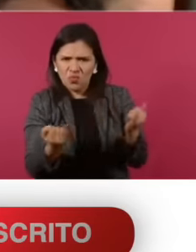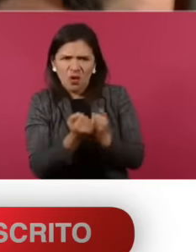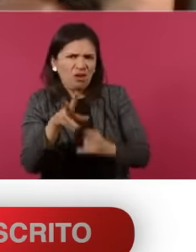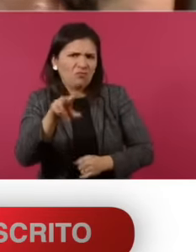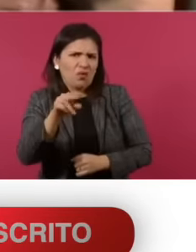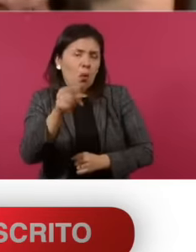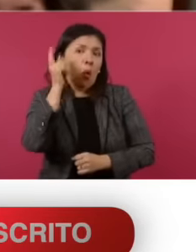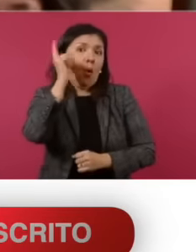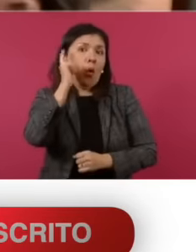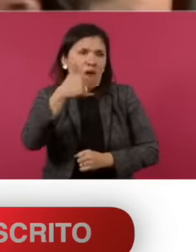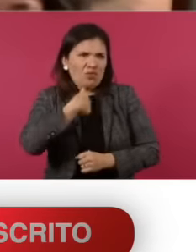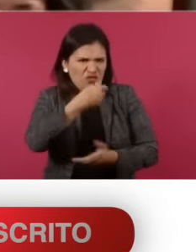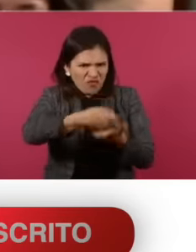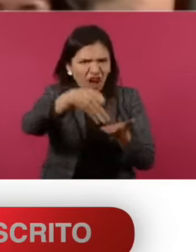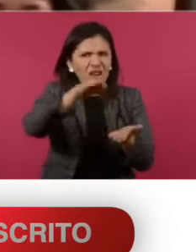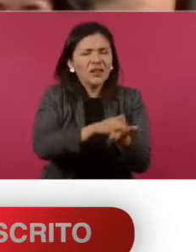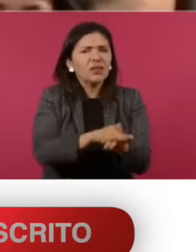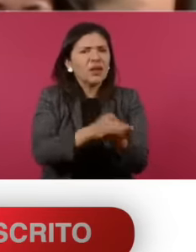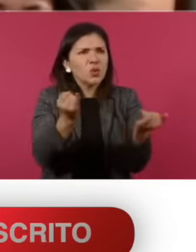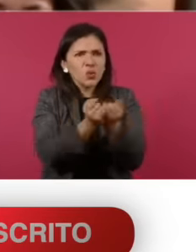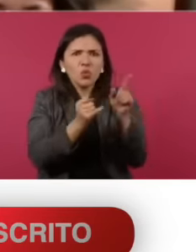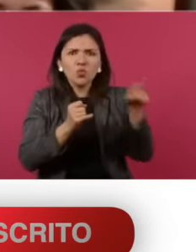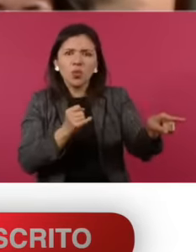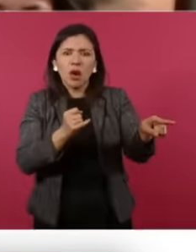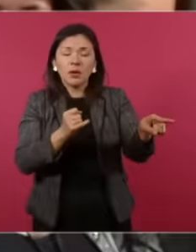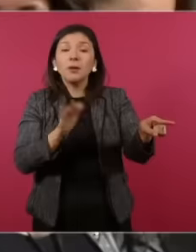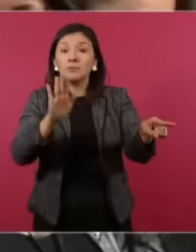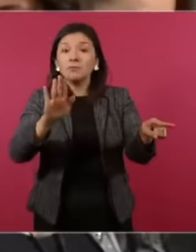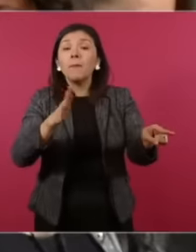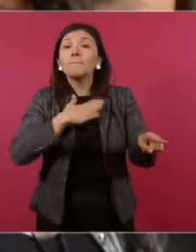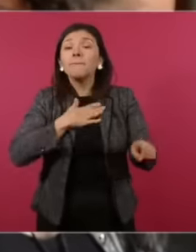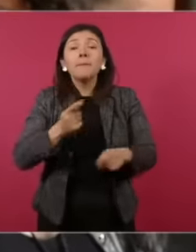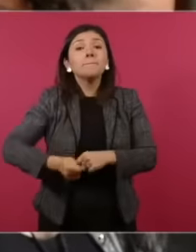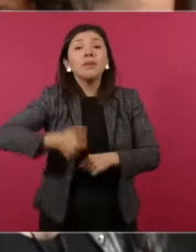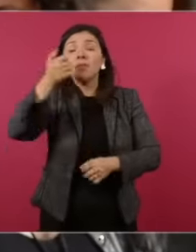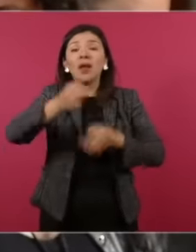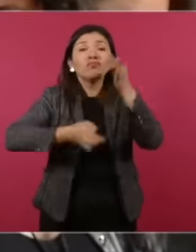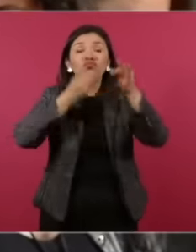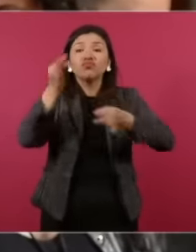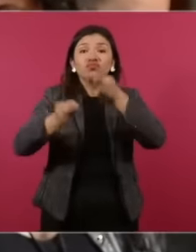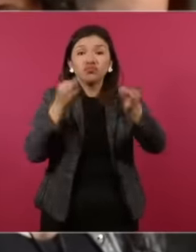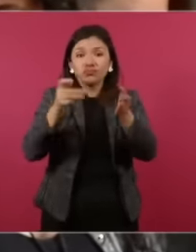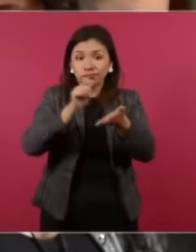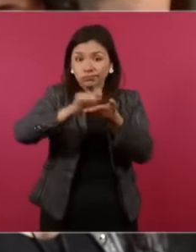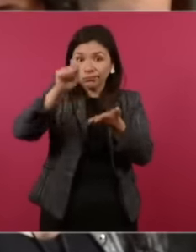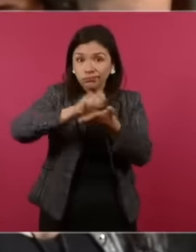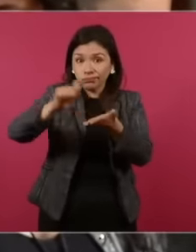to have that value I'm just going to tell you one thing my first report well the first report